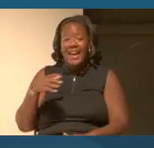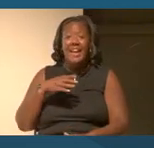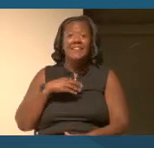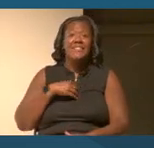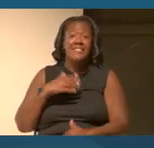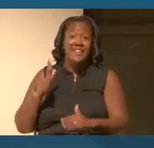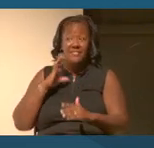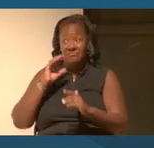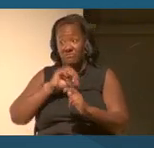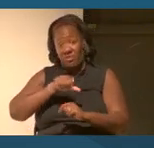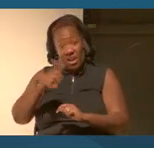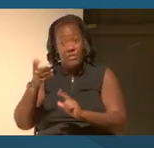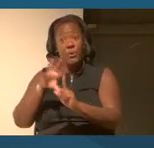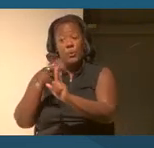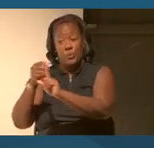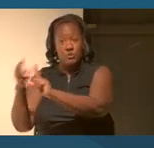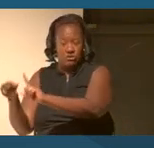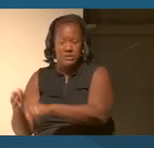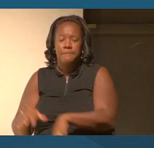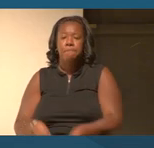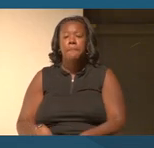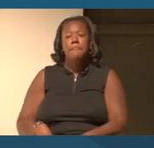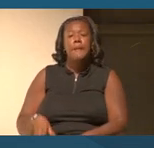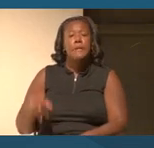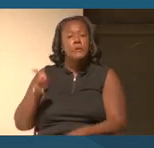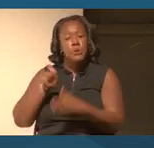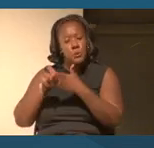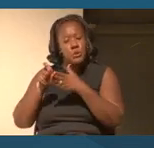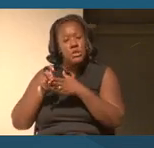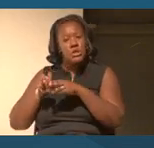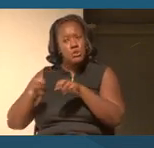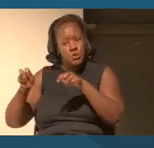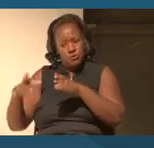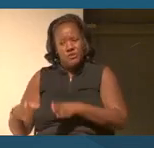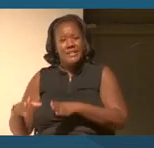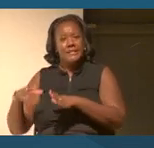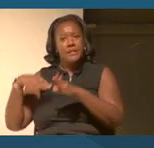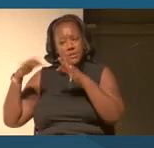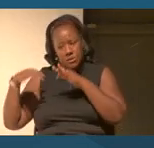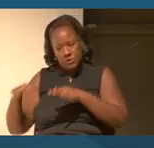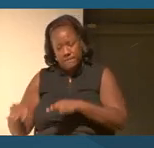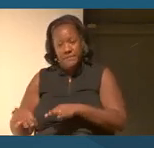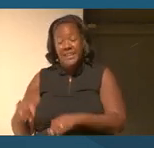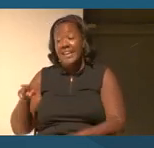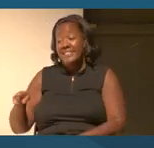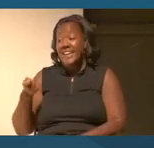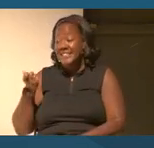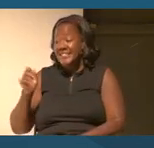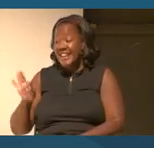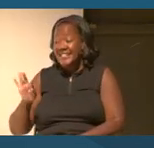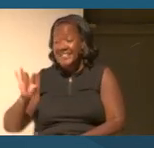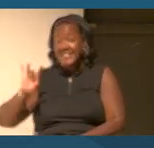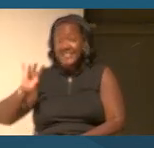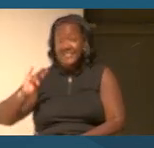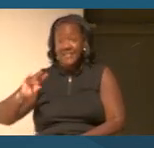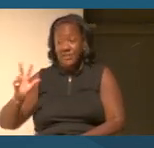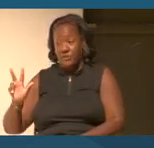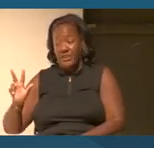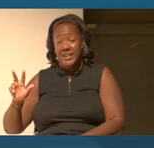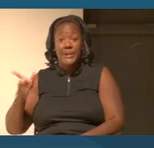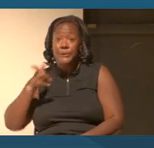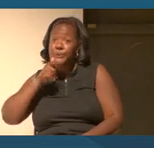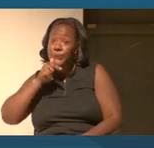So she goes on, and so the jurists that I'm quoting from 1973 is Sandra Day O'Connor,